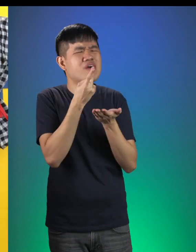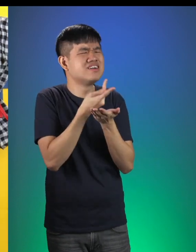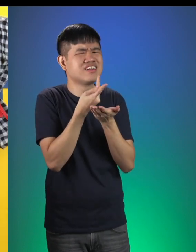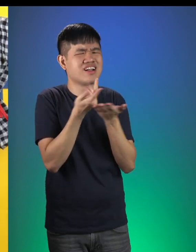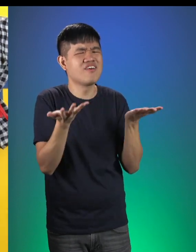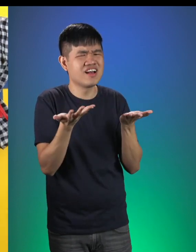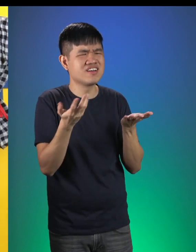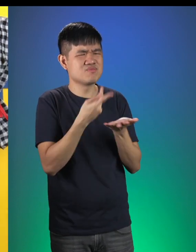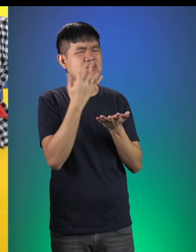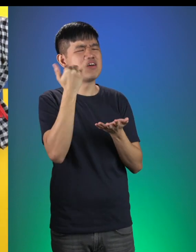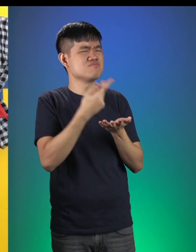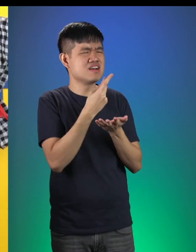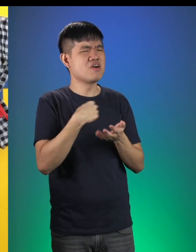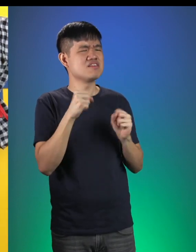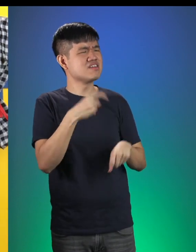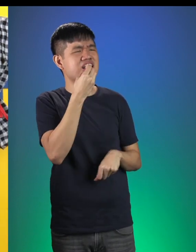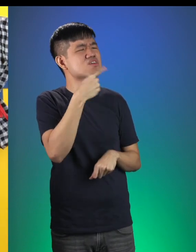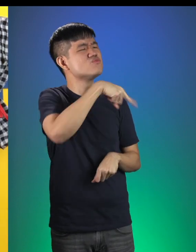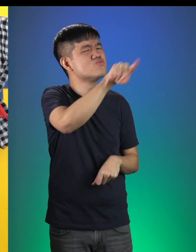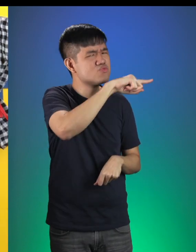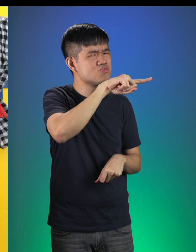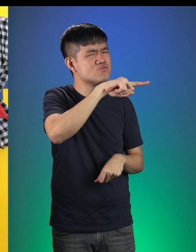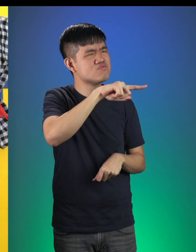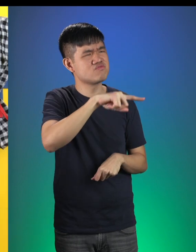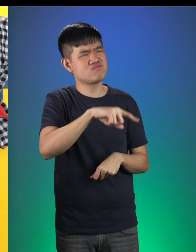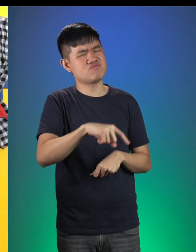Why would I want porridge when I can have Little Red and her friends!